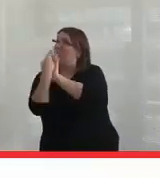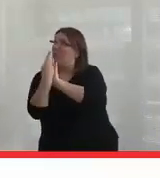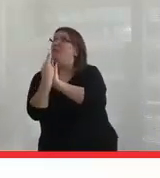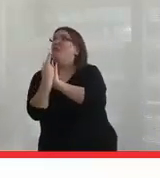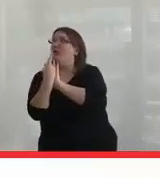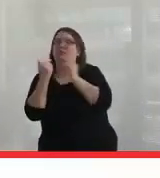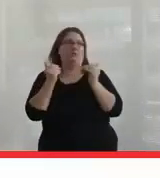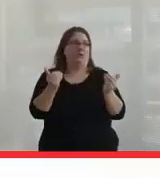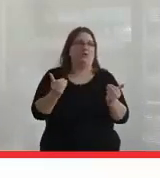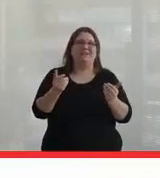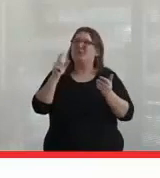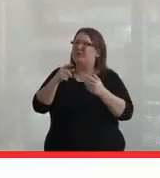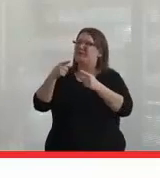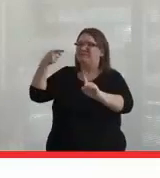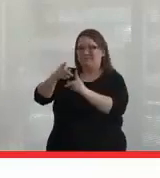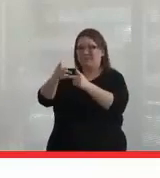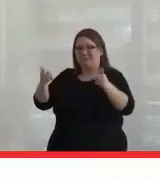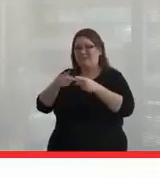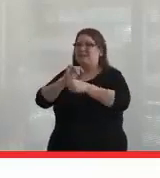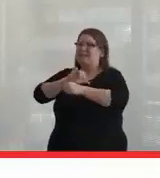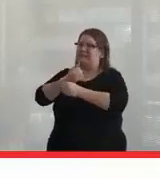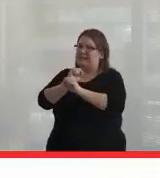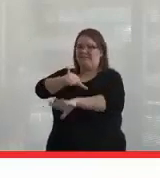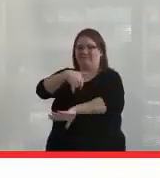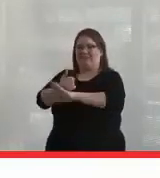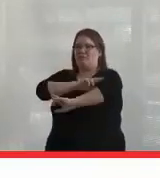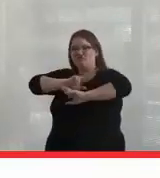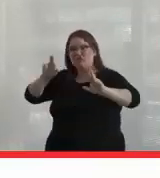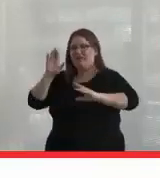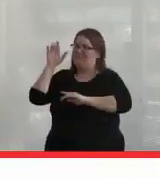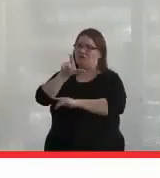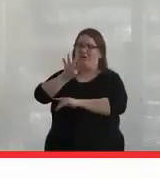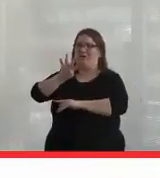So we need spaces on campus that are safe for that all the time.